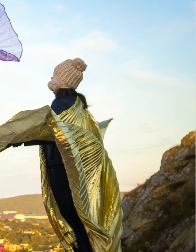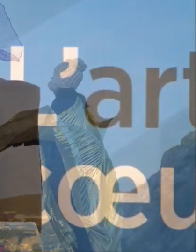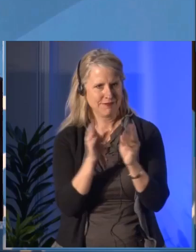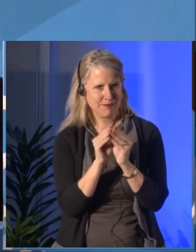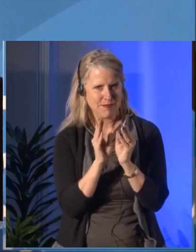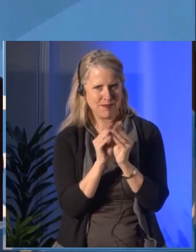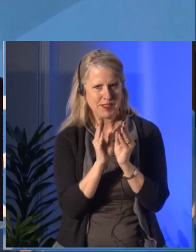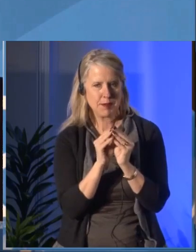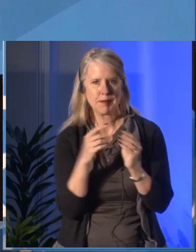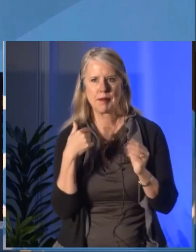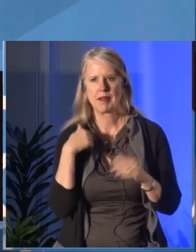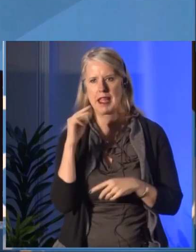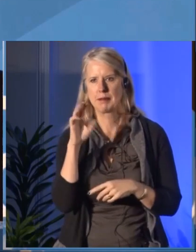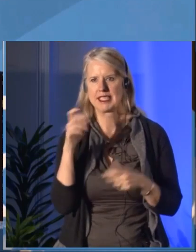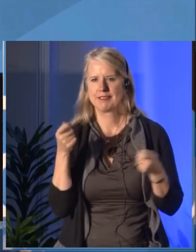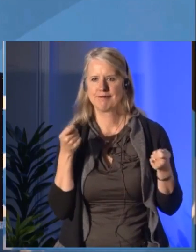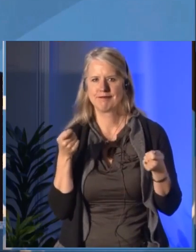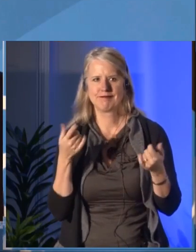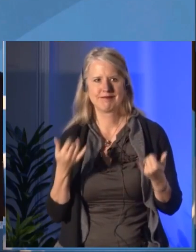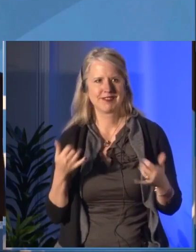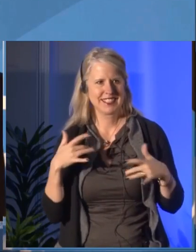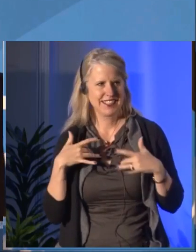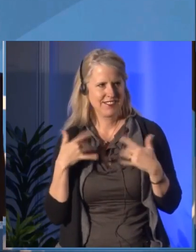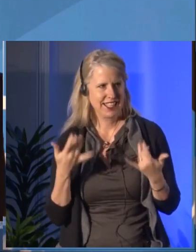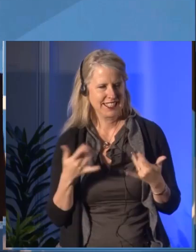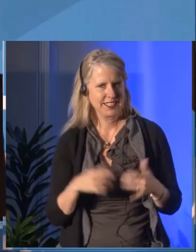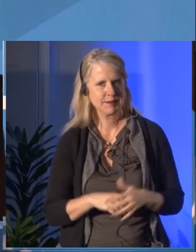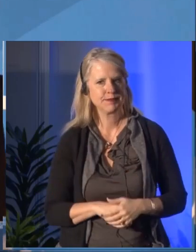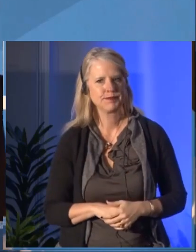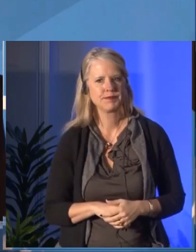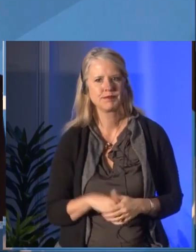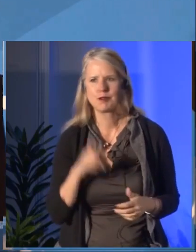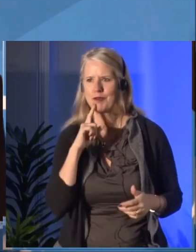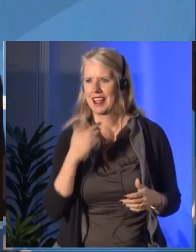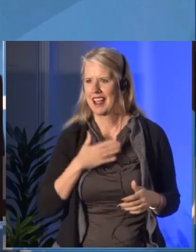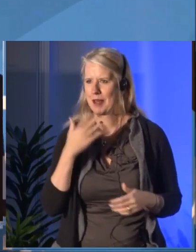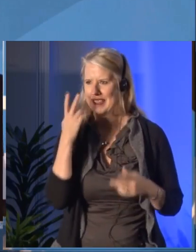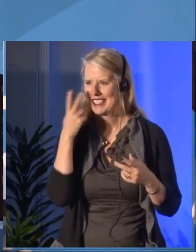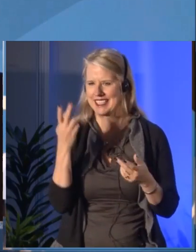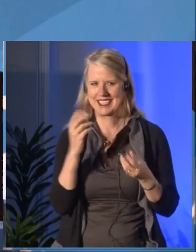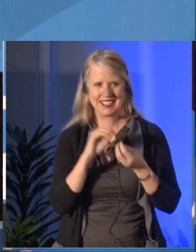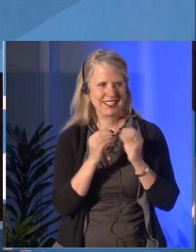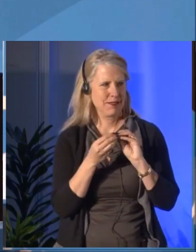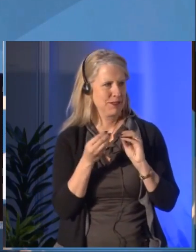Tammy Scott: All of the presentations today will be in both official languages and all